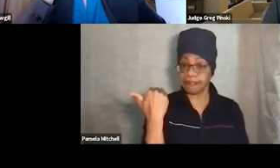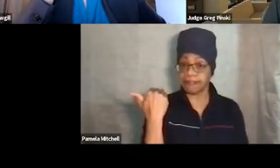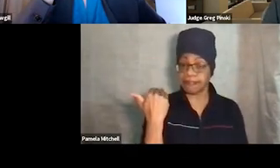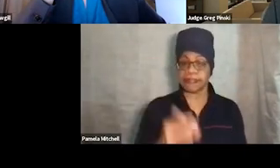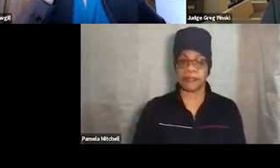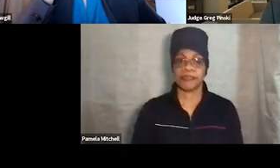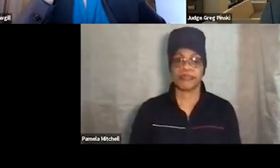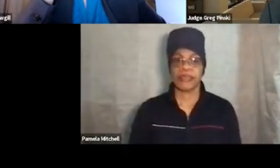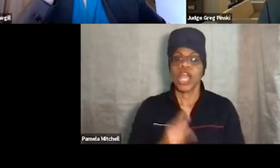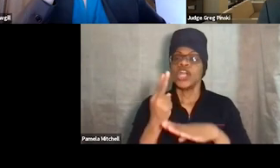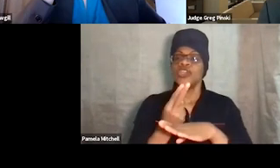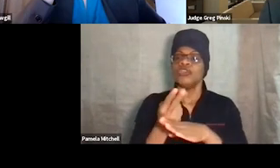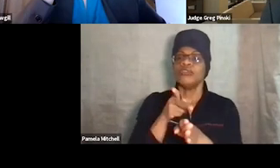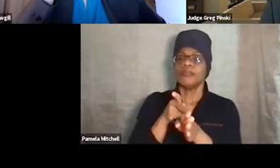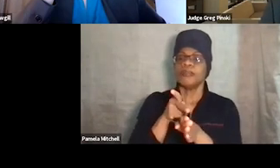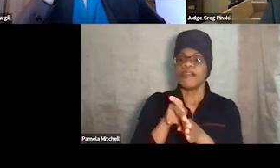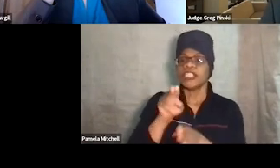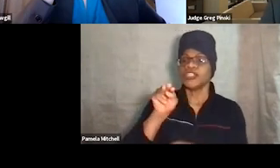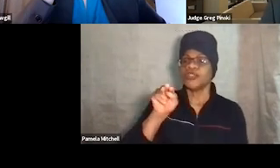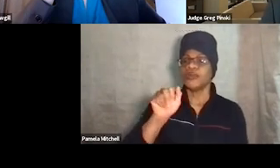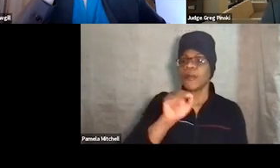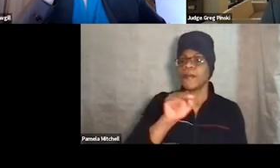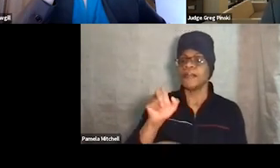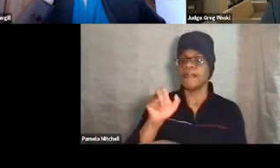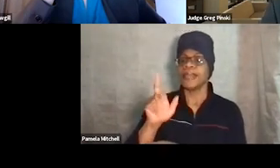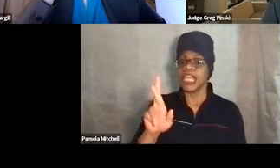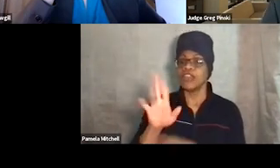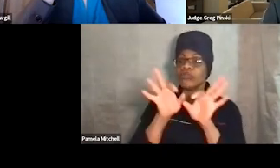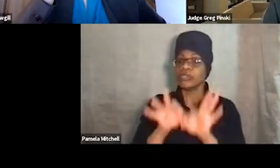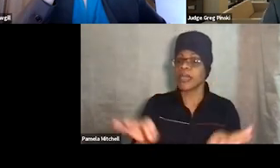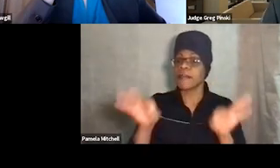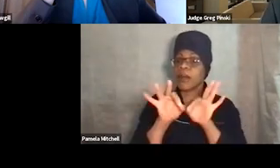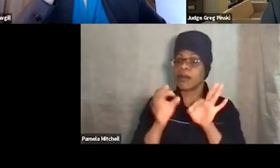Using professional demeanor is important. And oftentimes, in trainings,